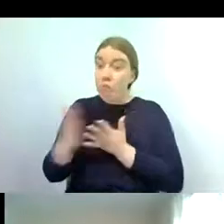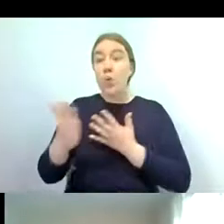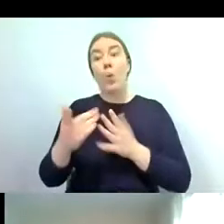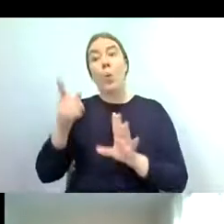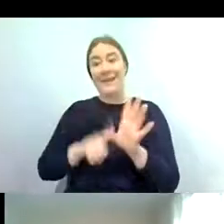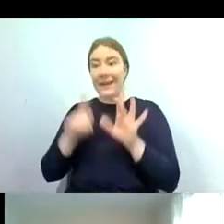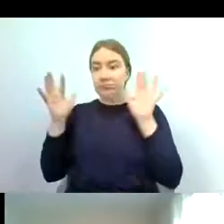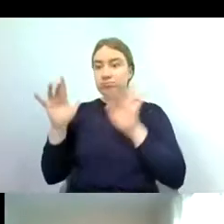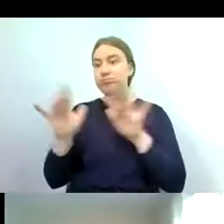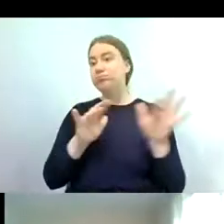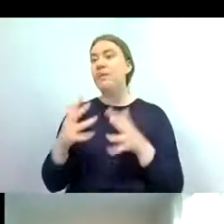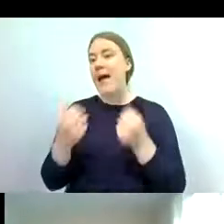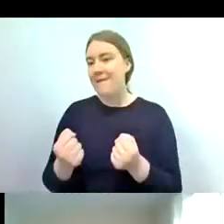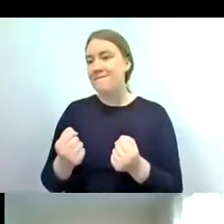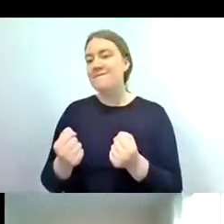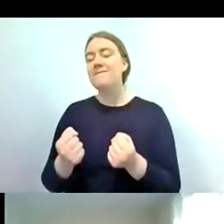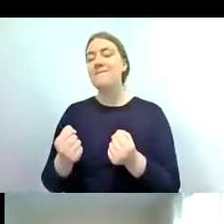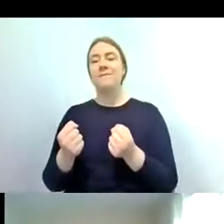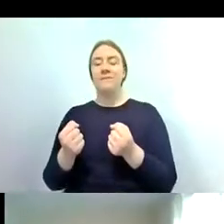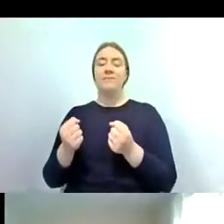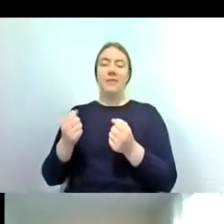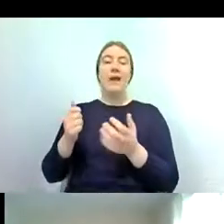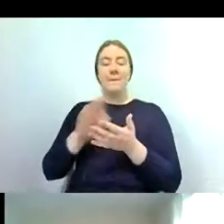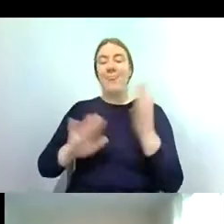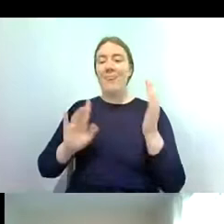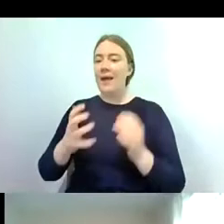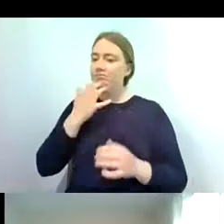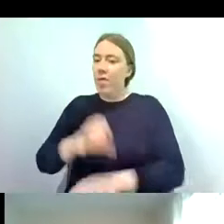they have very specific tolerances to any changes in environmental conditions